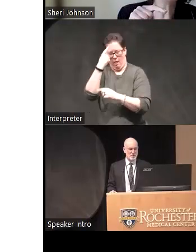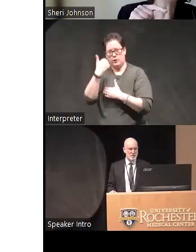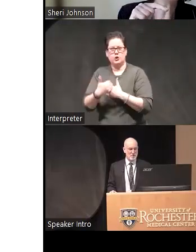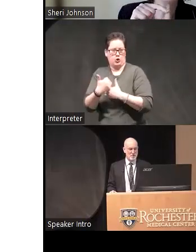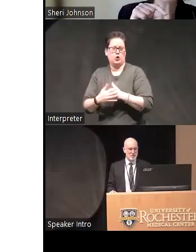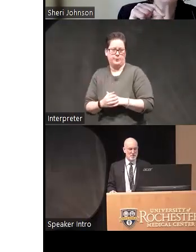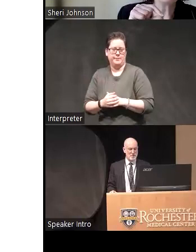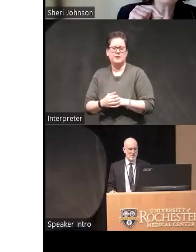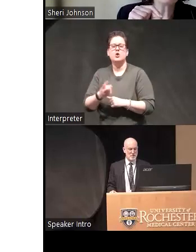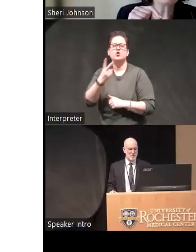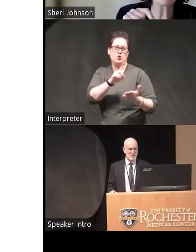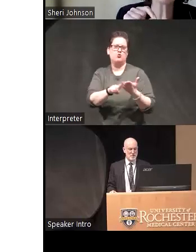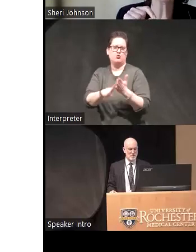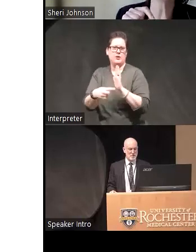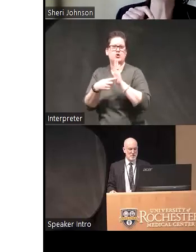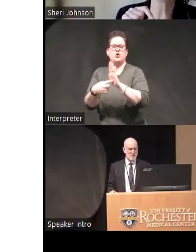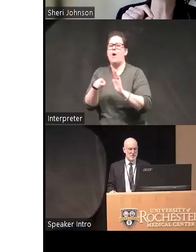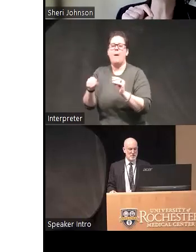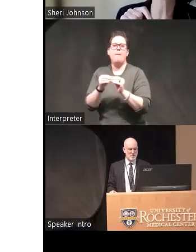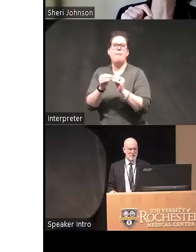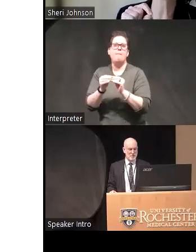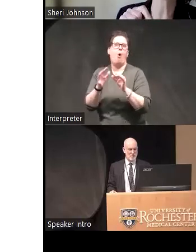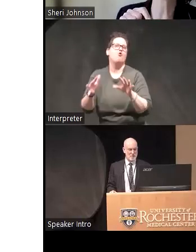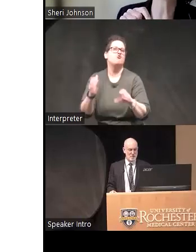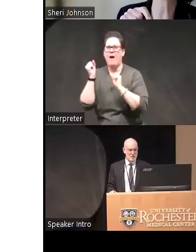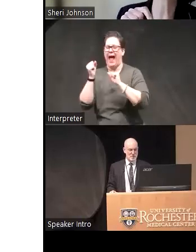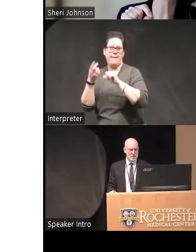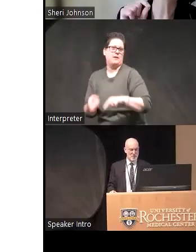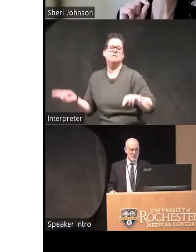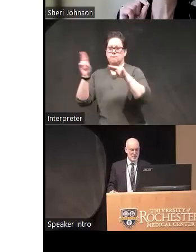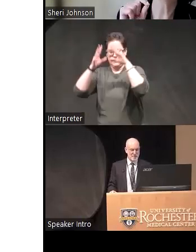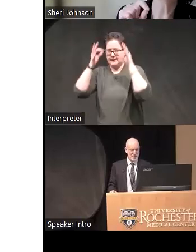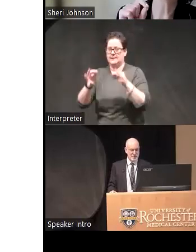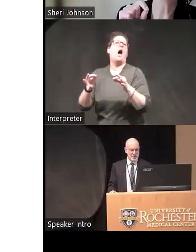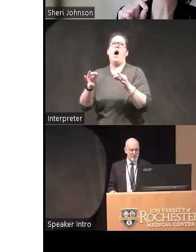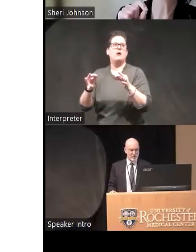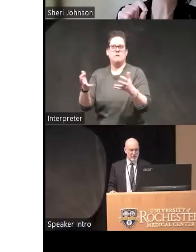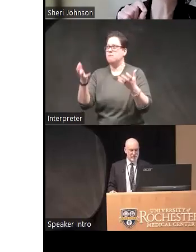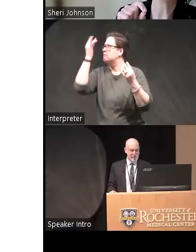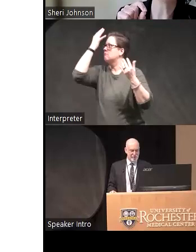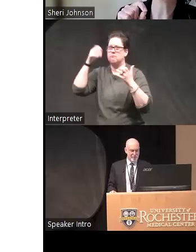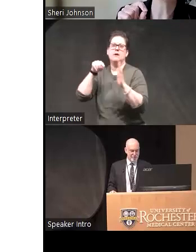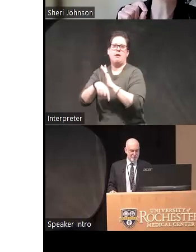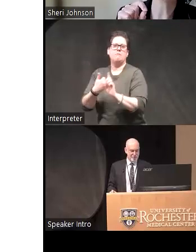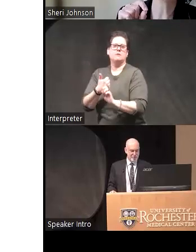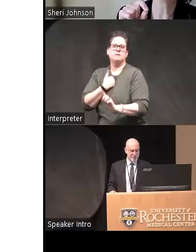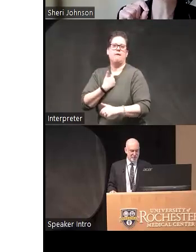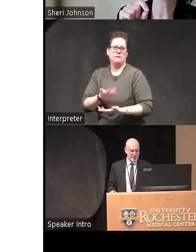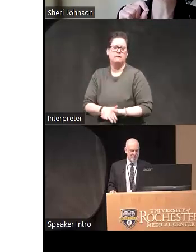with this kind of more rapid dramatic increase in shift in the nature of suicidal ideation so